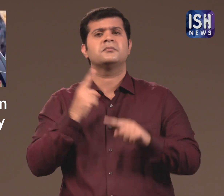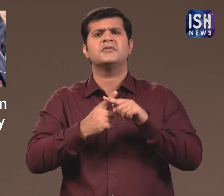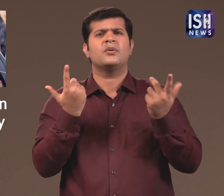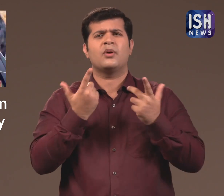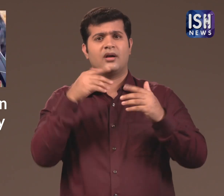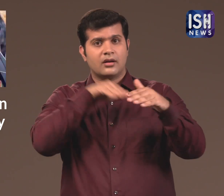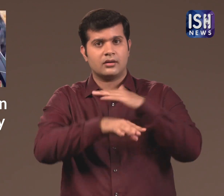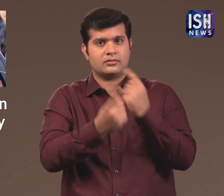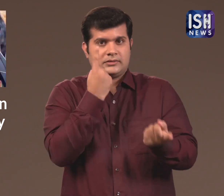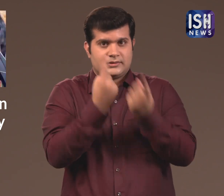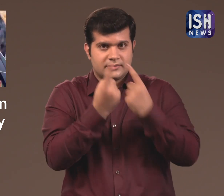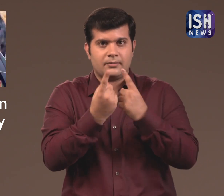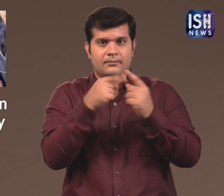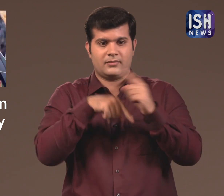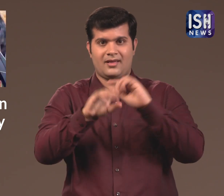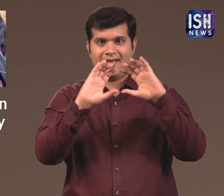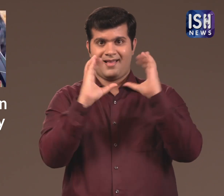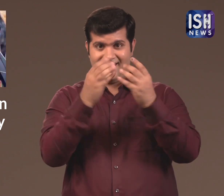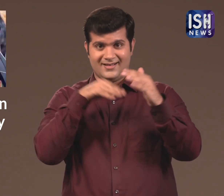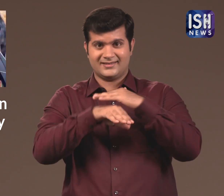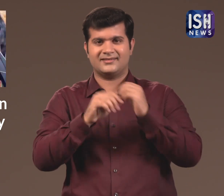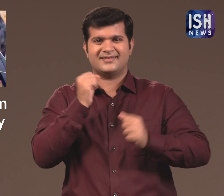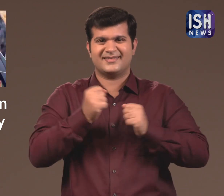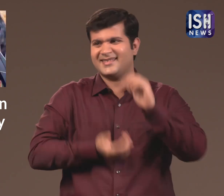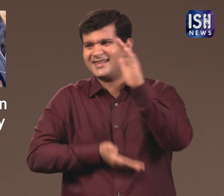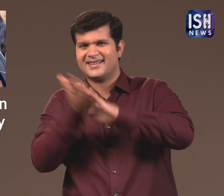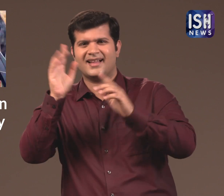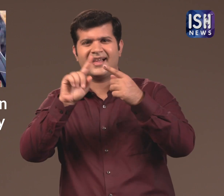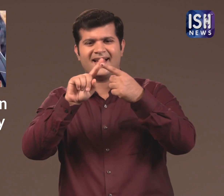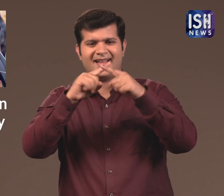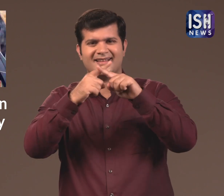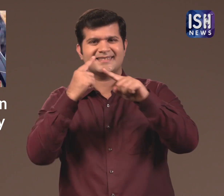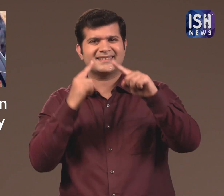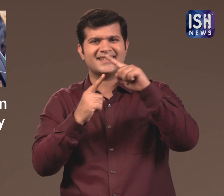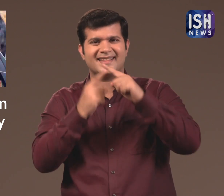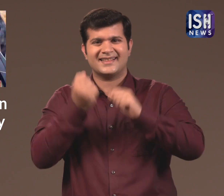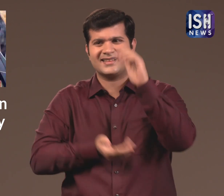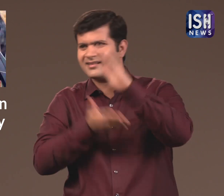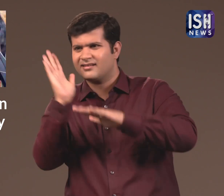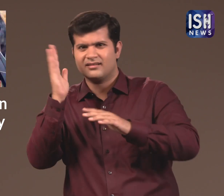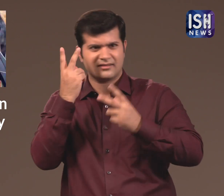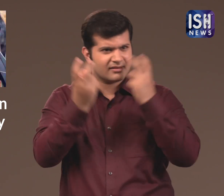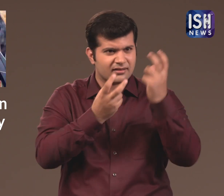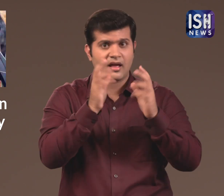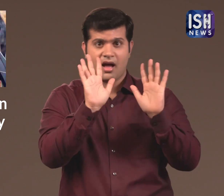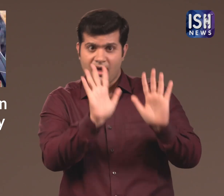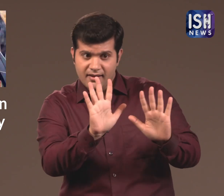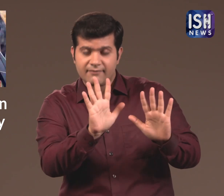They have been told to conduct an inspection. They were told to check if proper exits are in classrooms